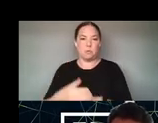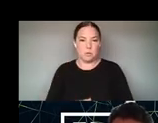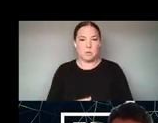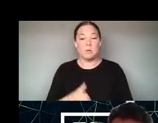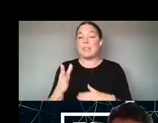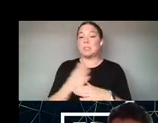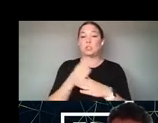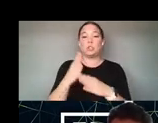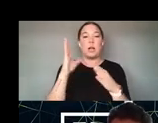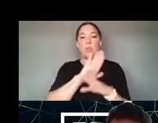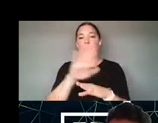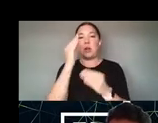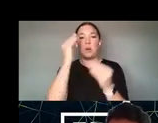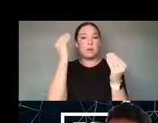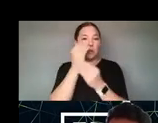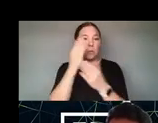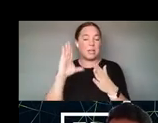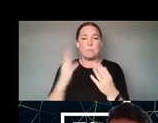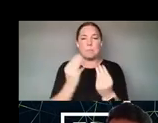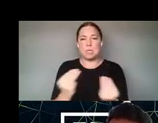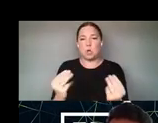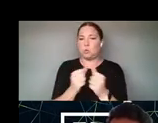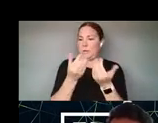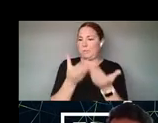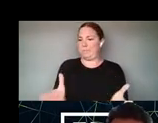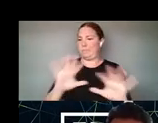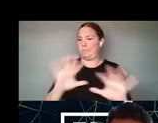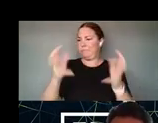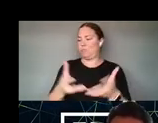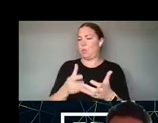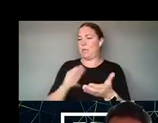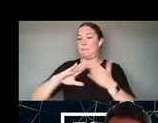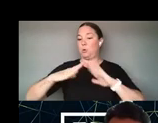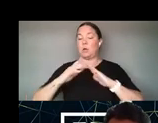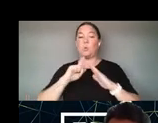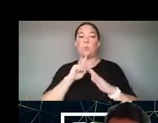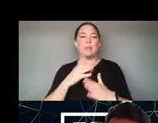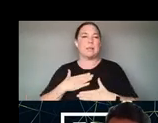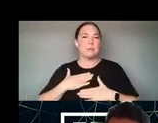WITH THE WIDER COMMUNITY. SO YOU KNOW WE REALLY APPRECIATE BEING ABLE TO DO THIS WORK AND IF THIS